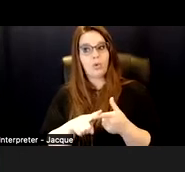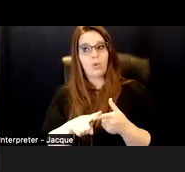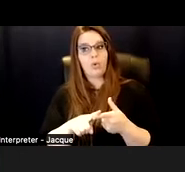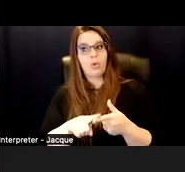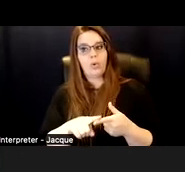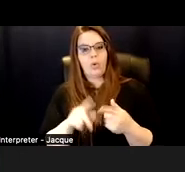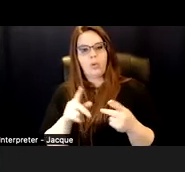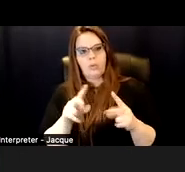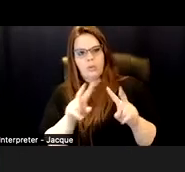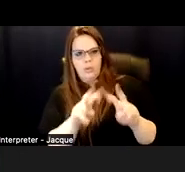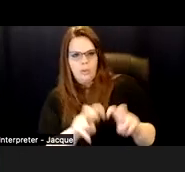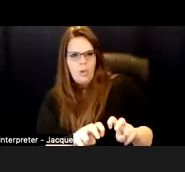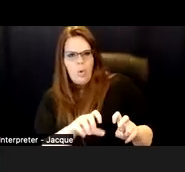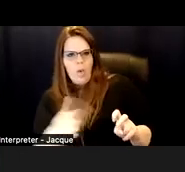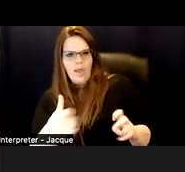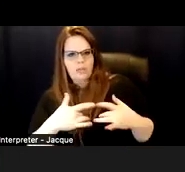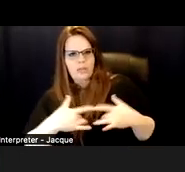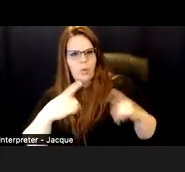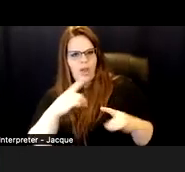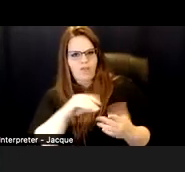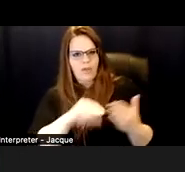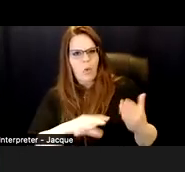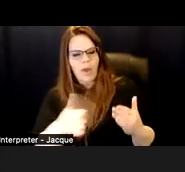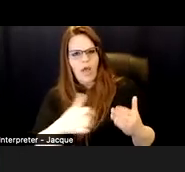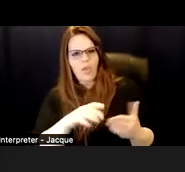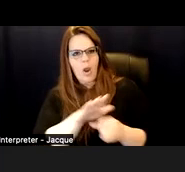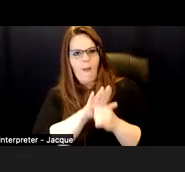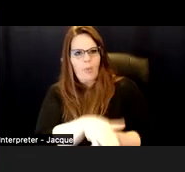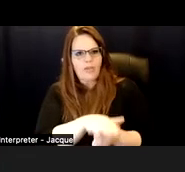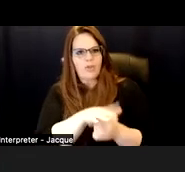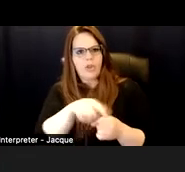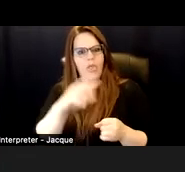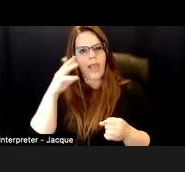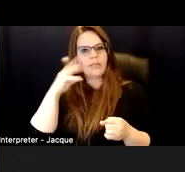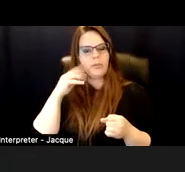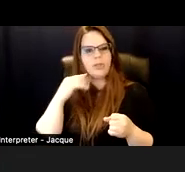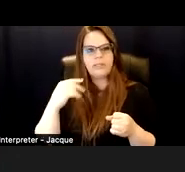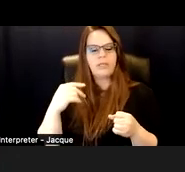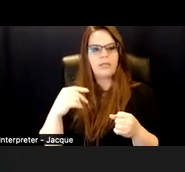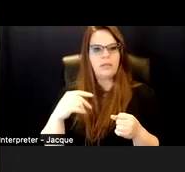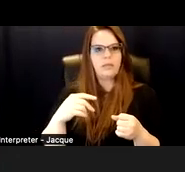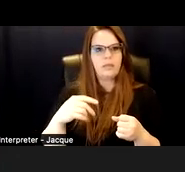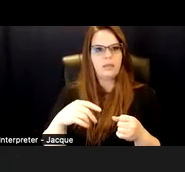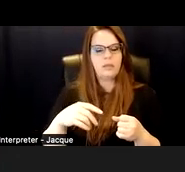be going on for that student, what other impressions they might be experiencing that we're not readily